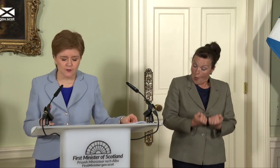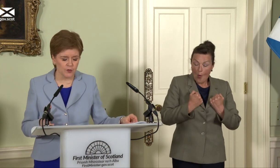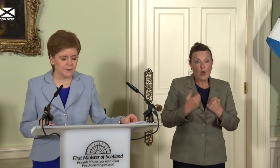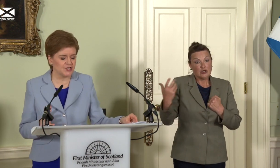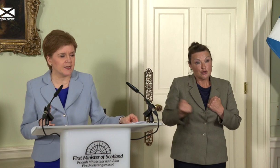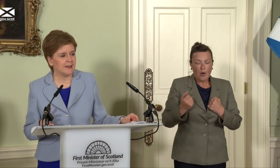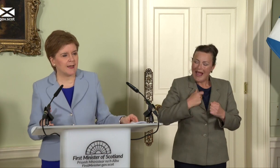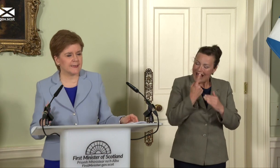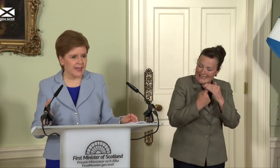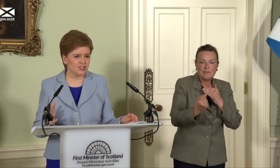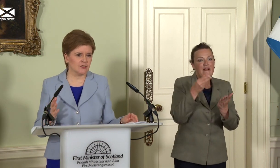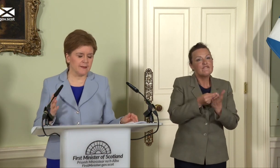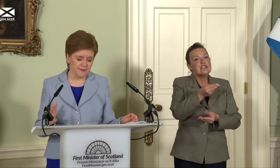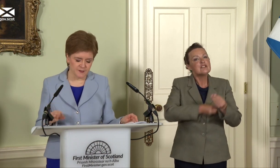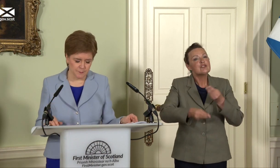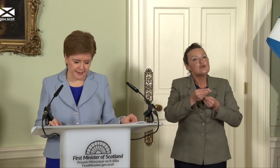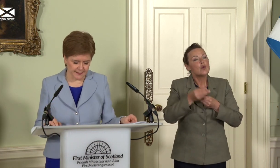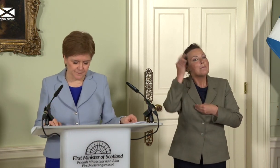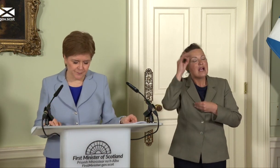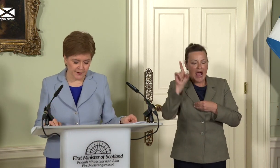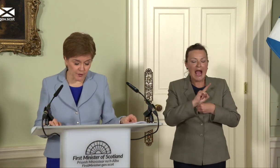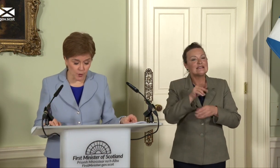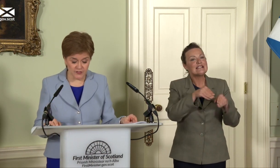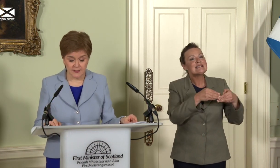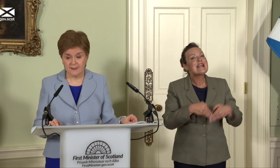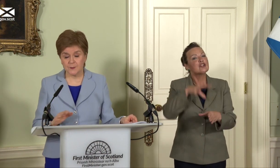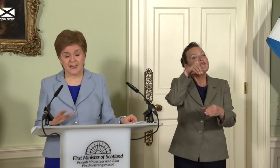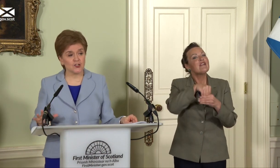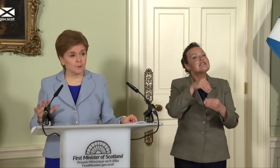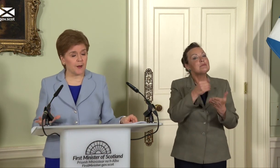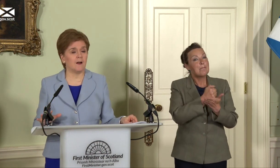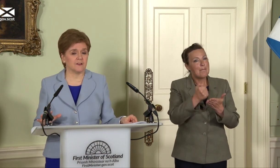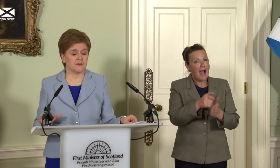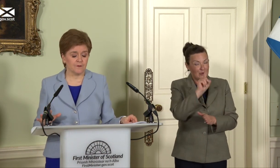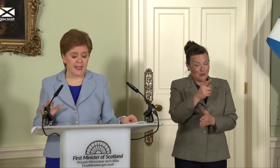commission and a national investment bank. In other words, substantial parts of the